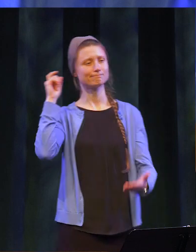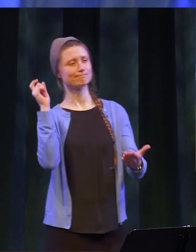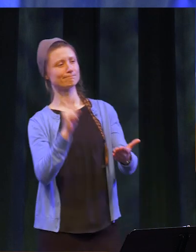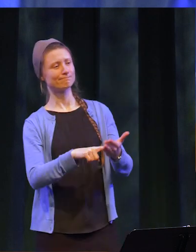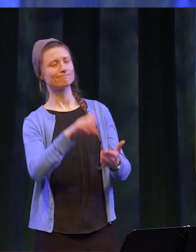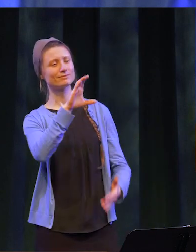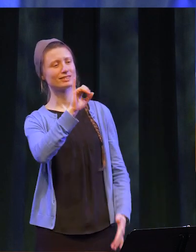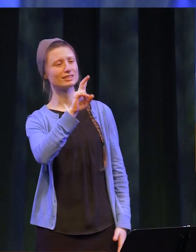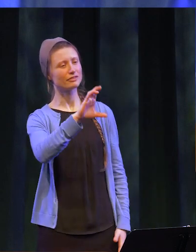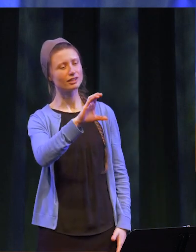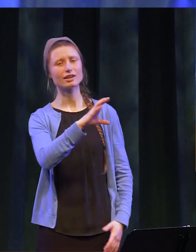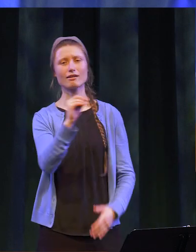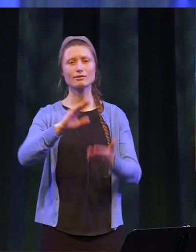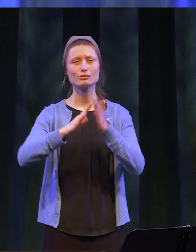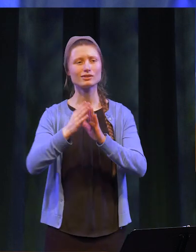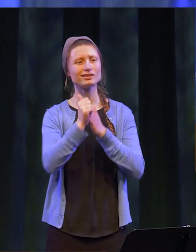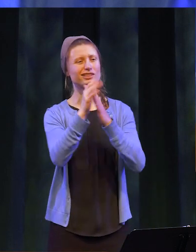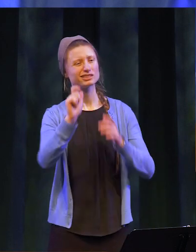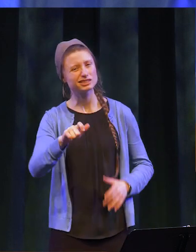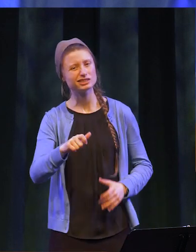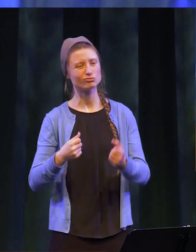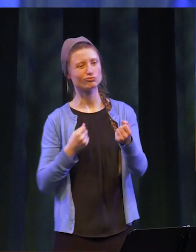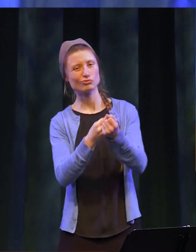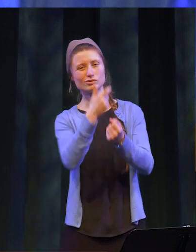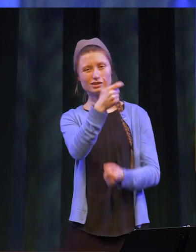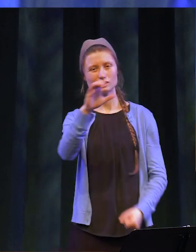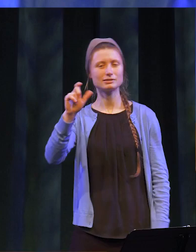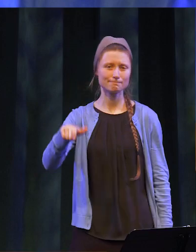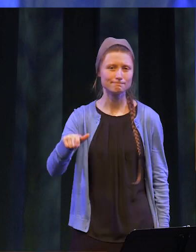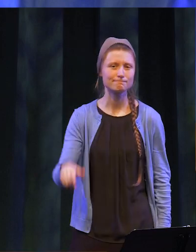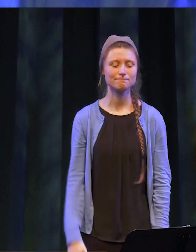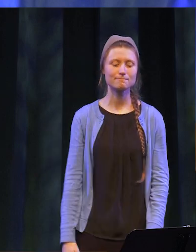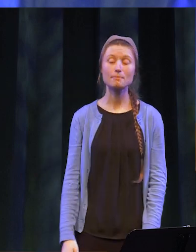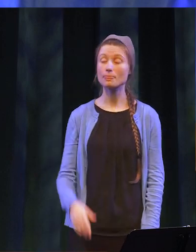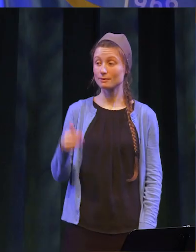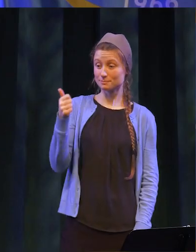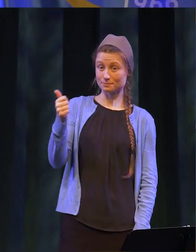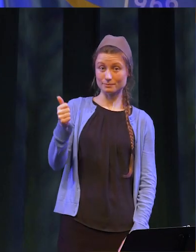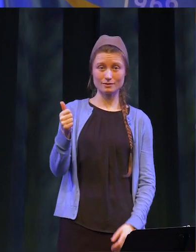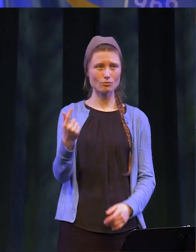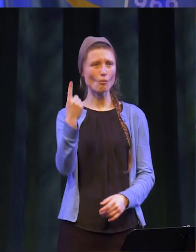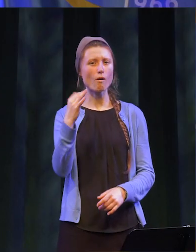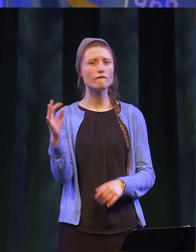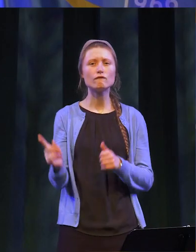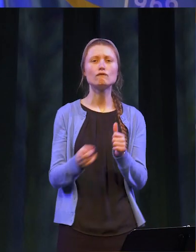civic and community leaders to support Genesee Community College. He was one of the earliest